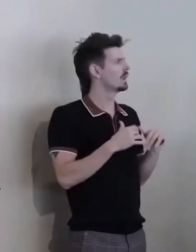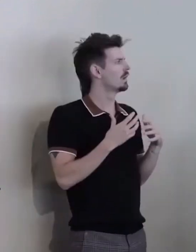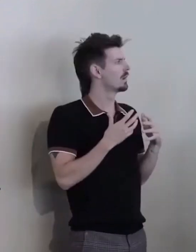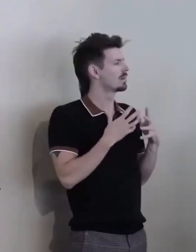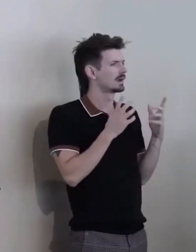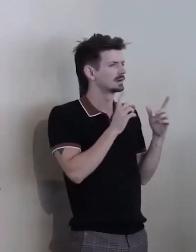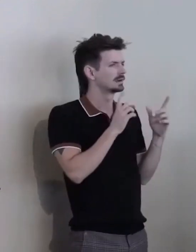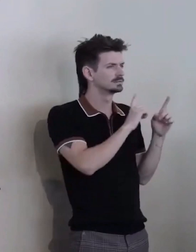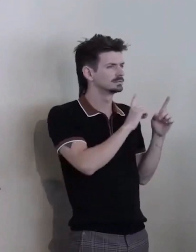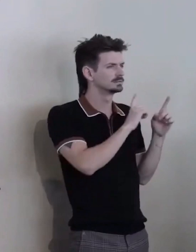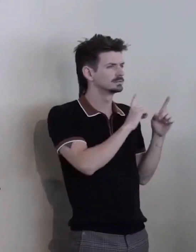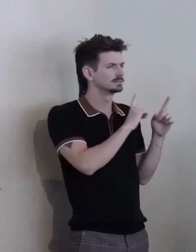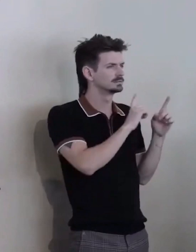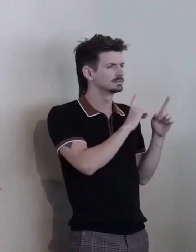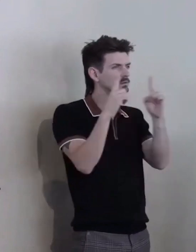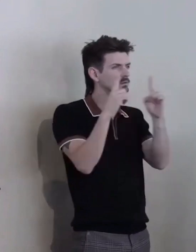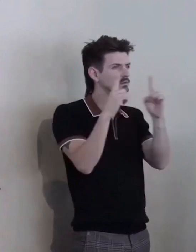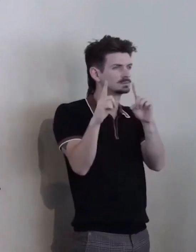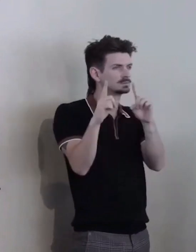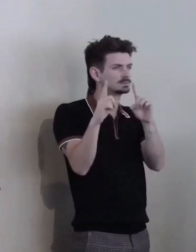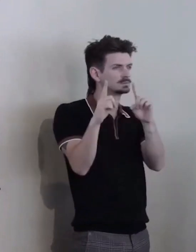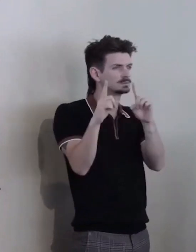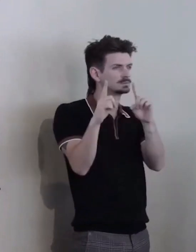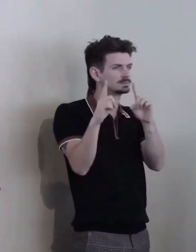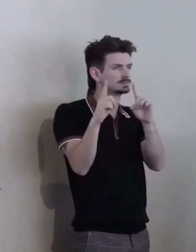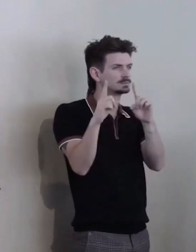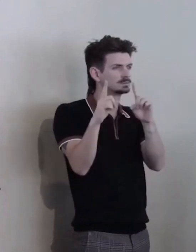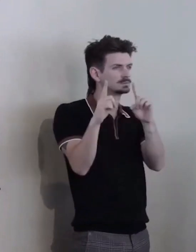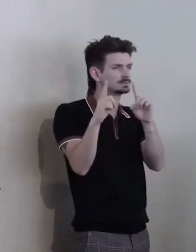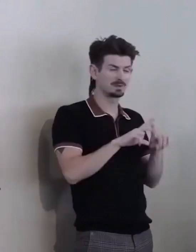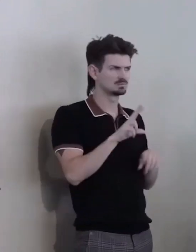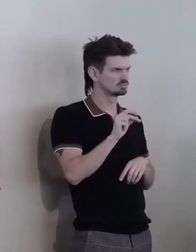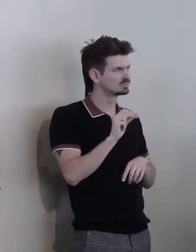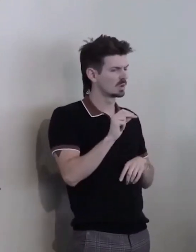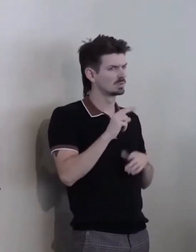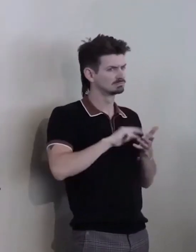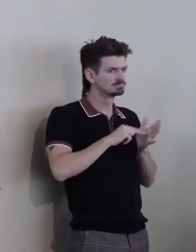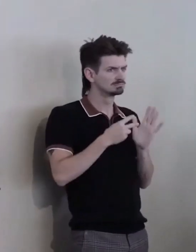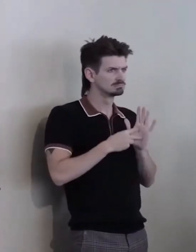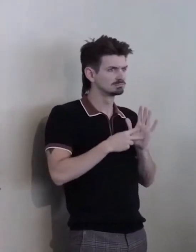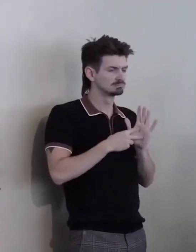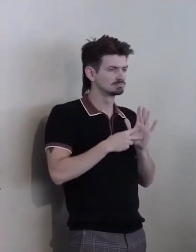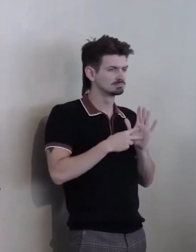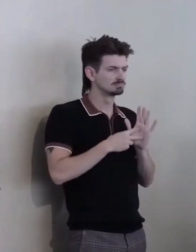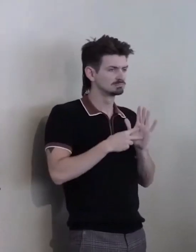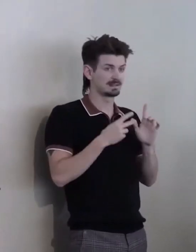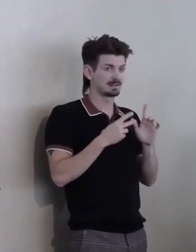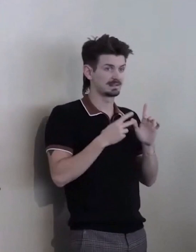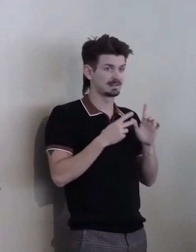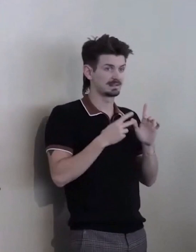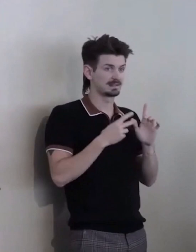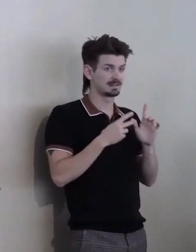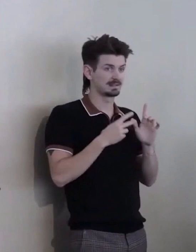that's not an accident... Ahm... You know, everything... Ahm... Leading up just to the right to repair bill.